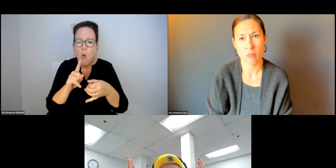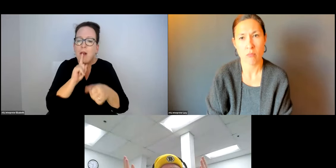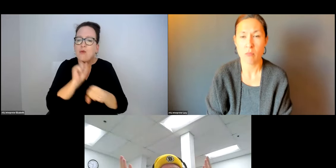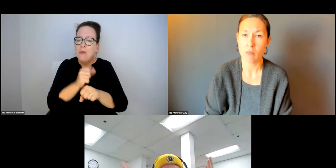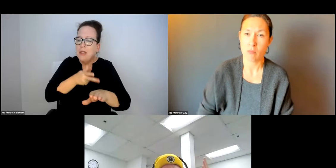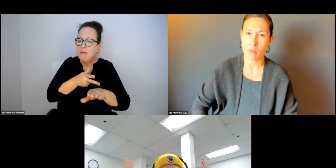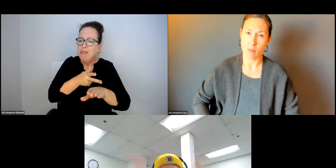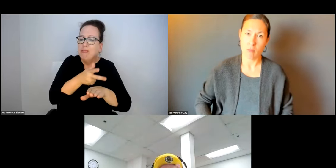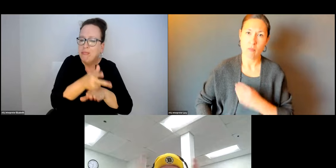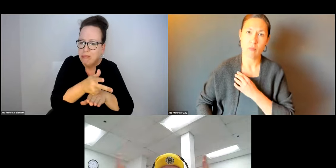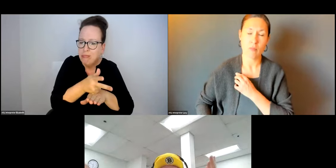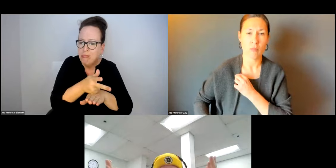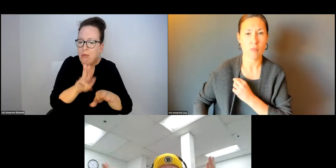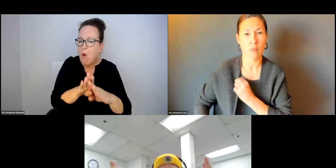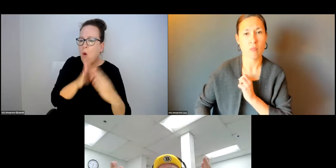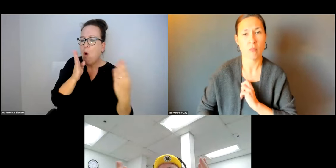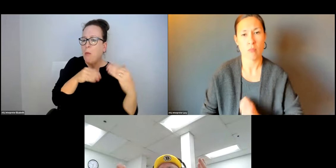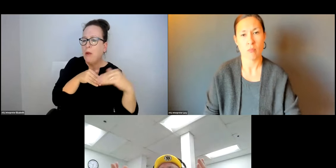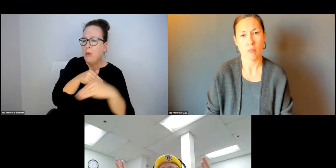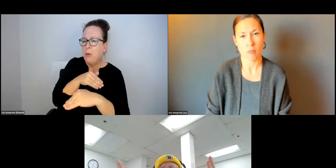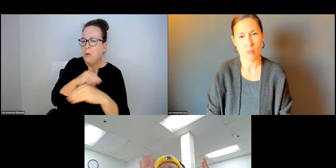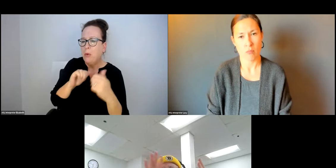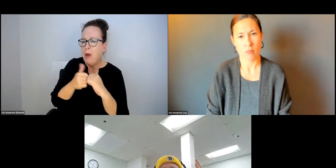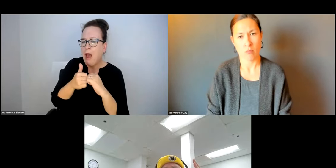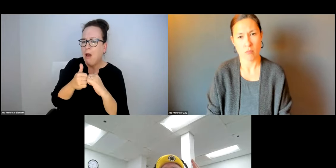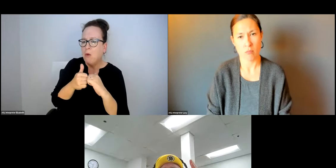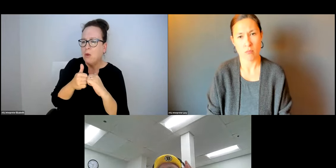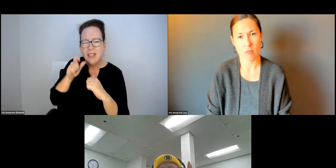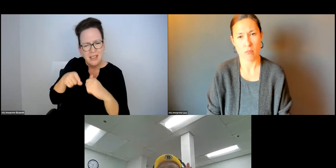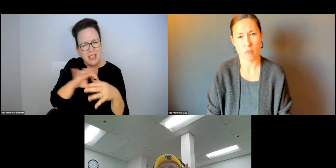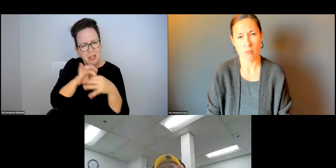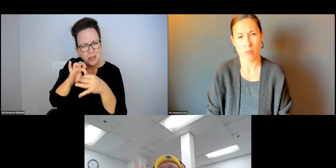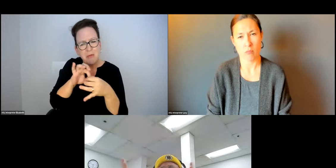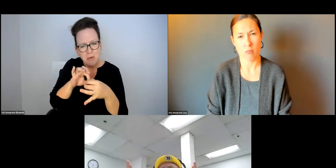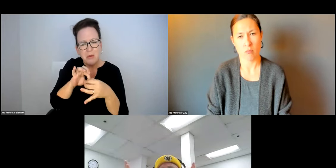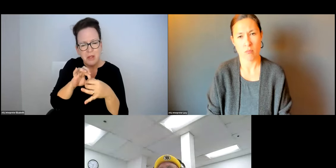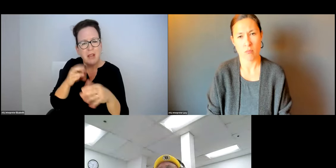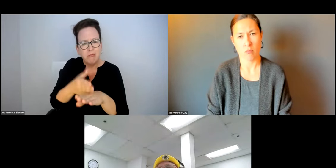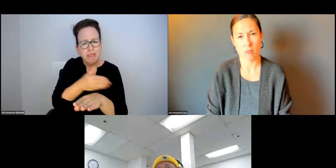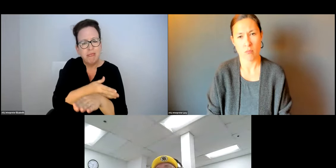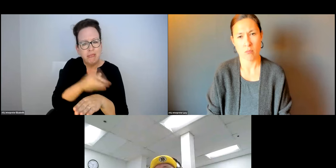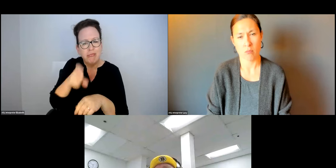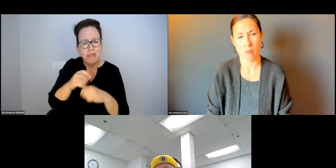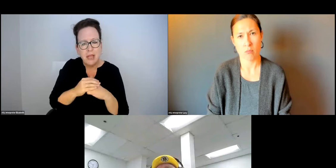CURB CUT AND THE BUS STOP, WHERE THE BUS WOULD